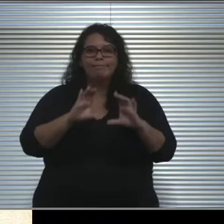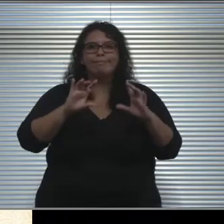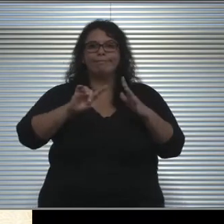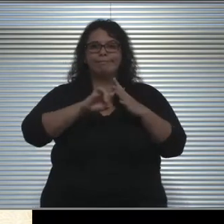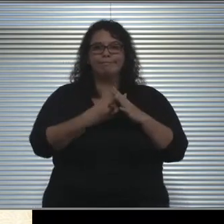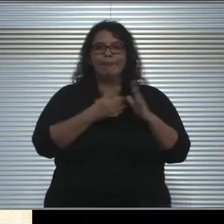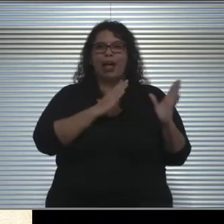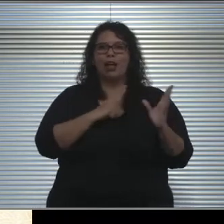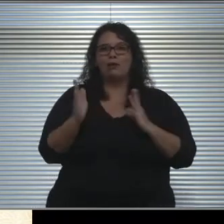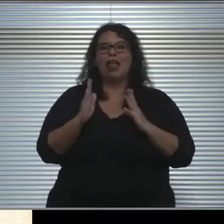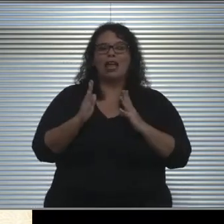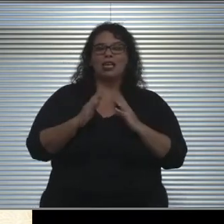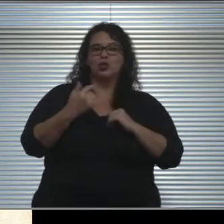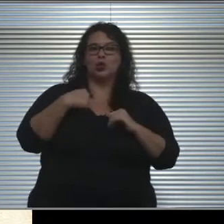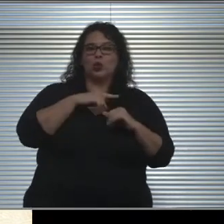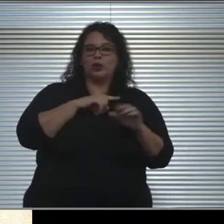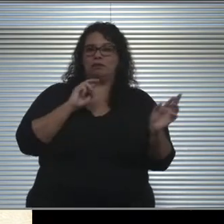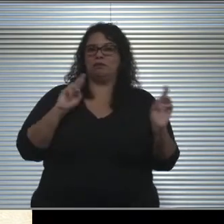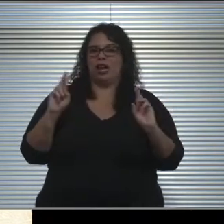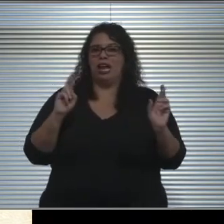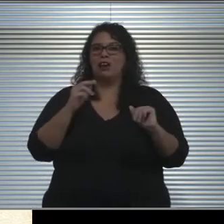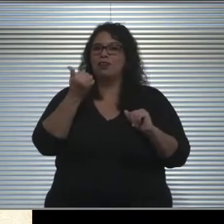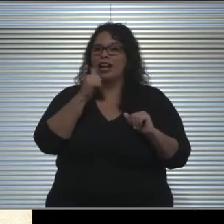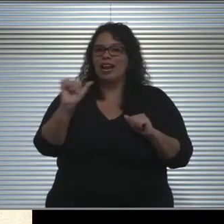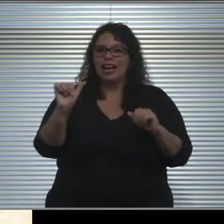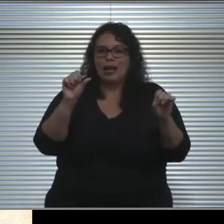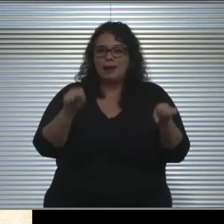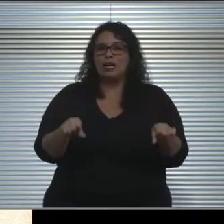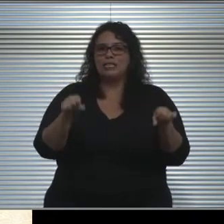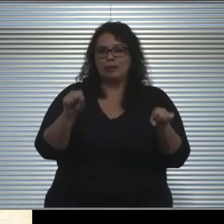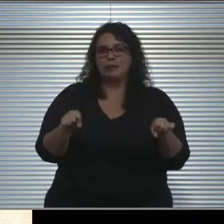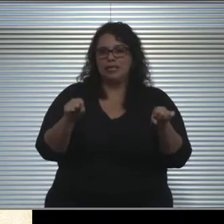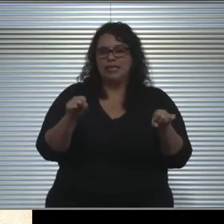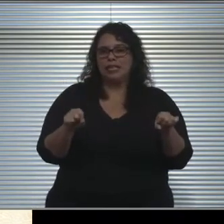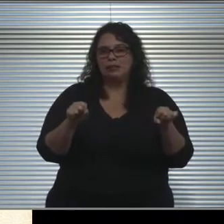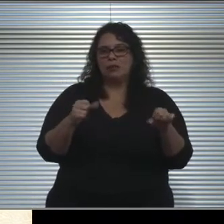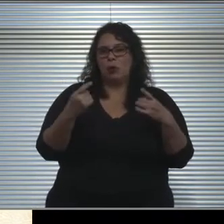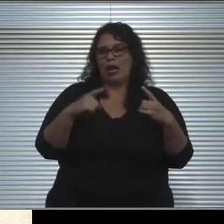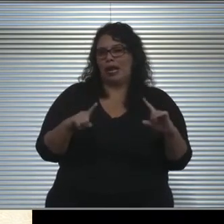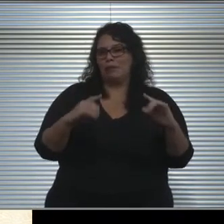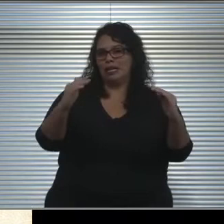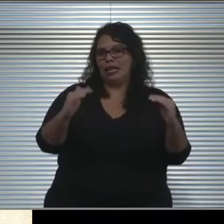so that we can be prepared for any possibility of what may happen next.